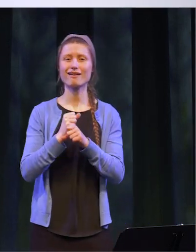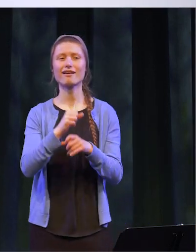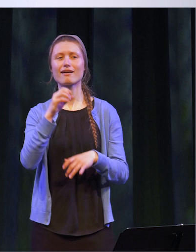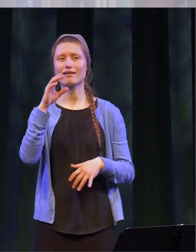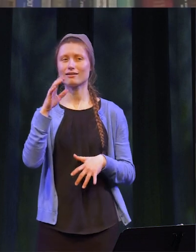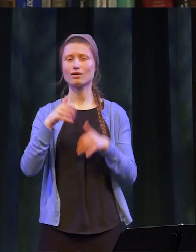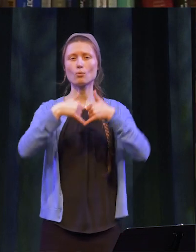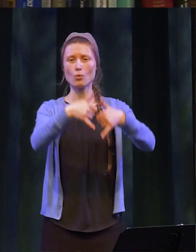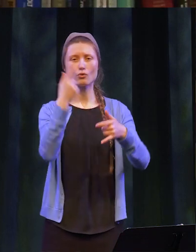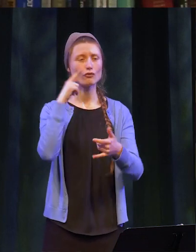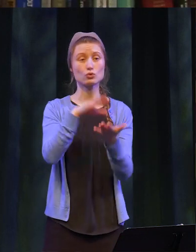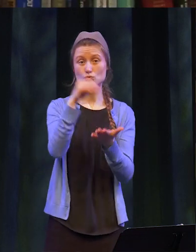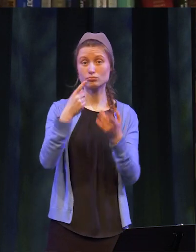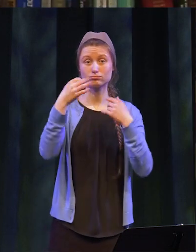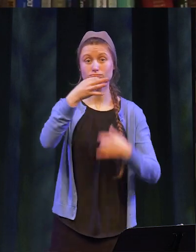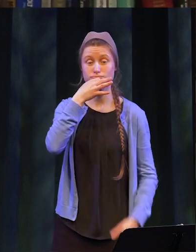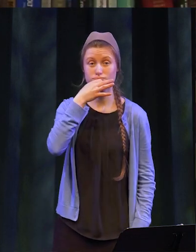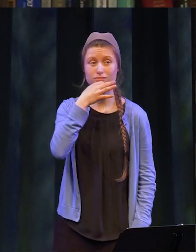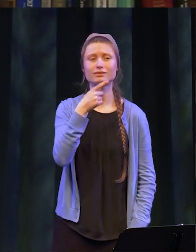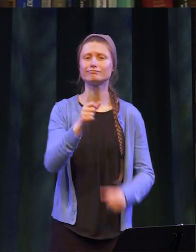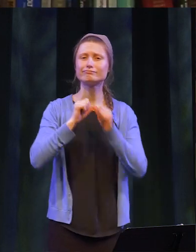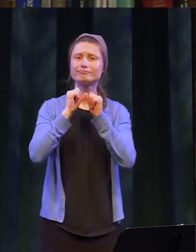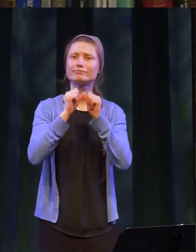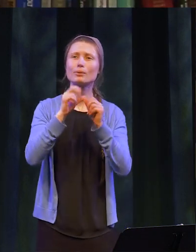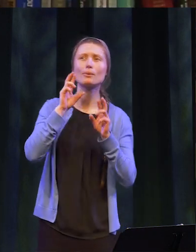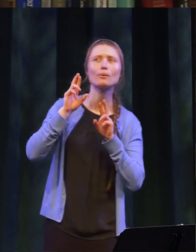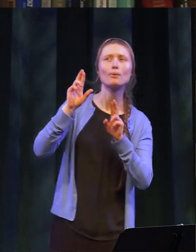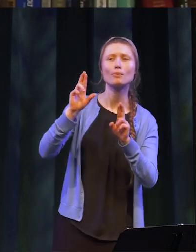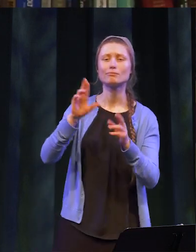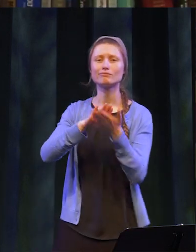R Mcconney Jr. Award for Student Excellence who hopes to continue on to medical school